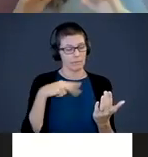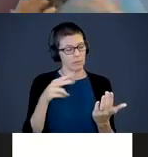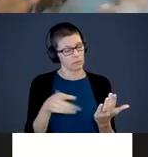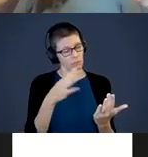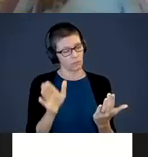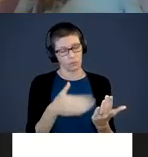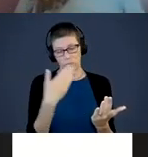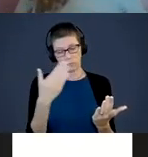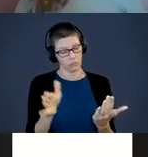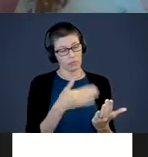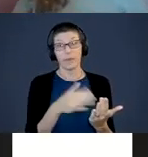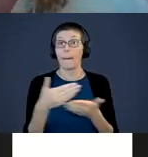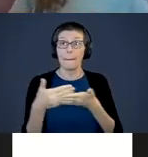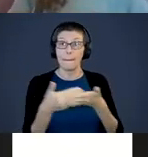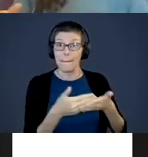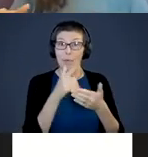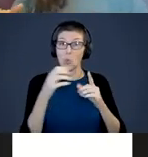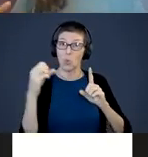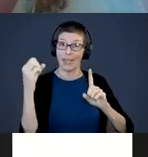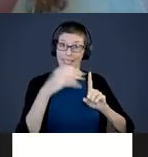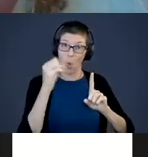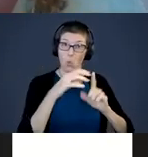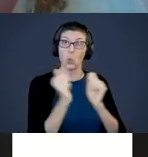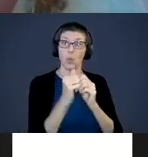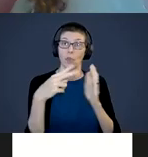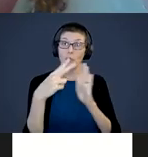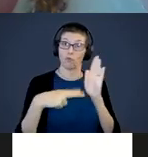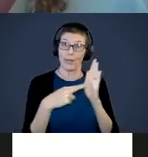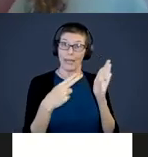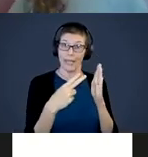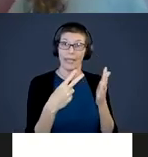Babies who have exposures to reading material in their first three years of life tends to be better